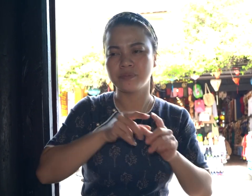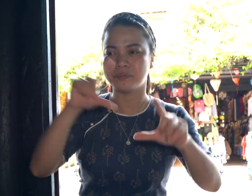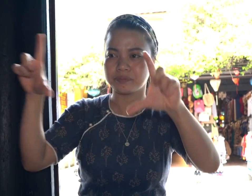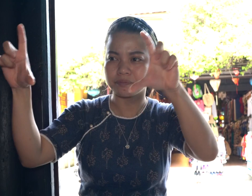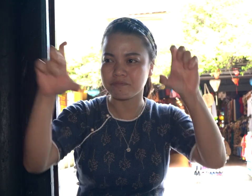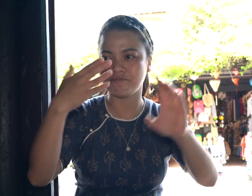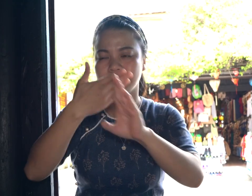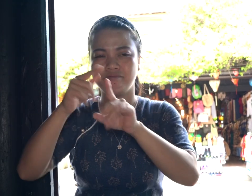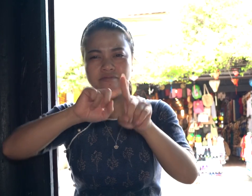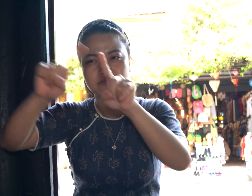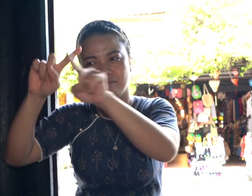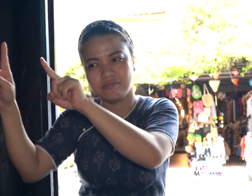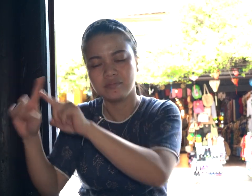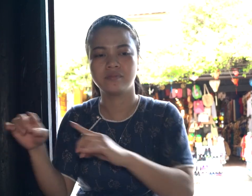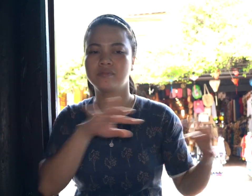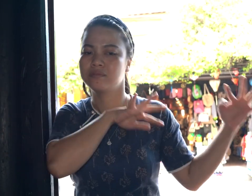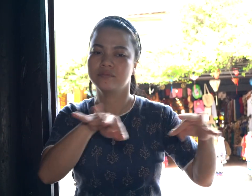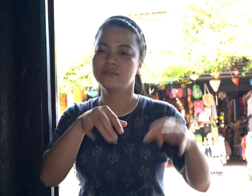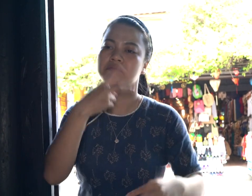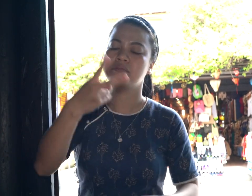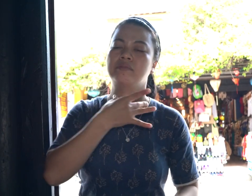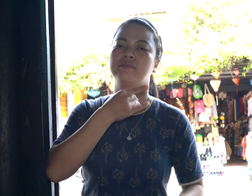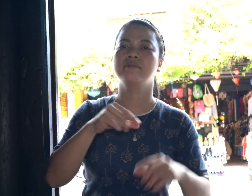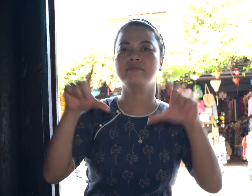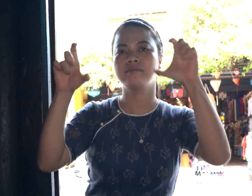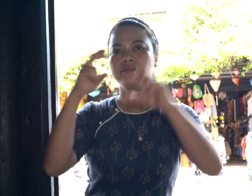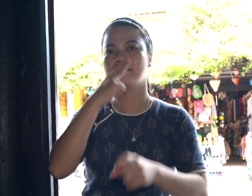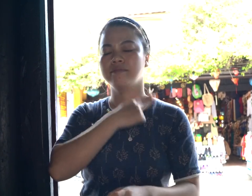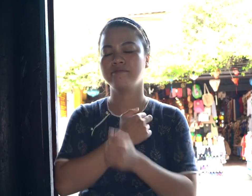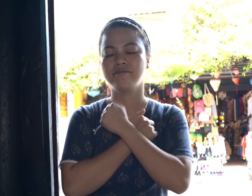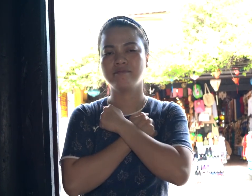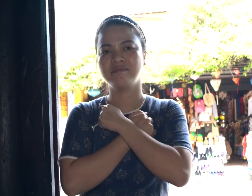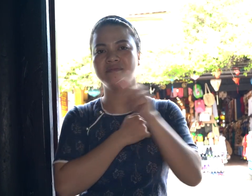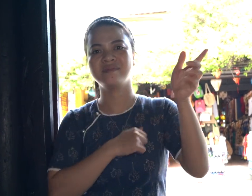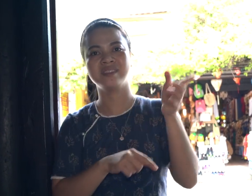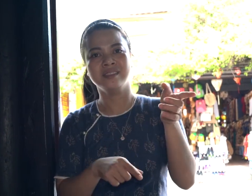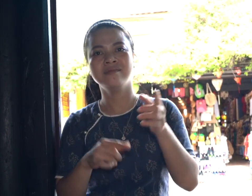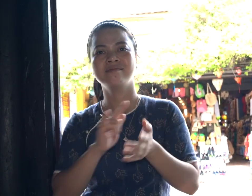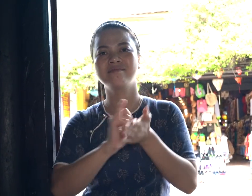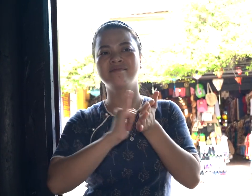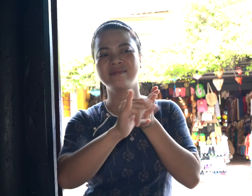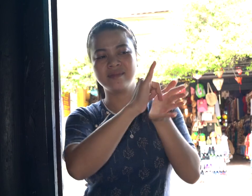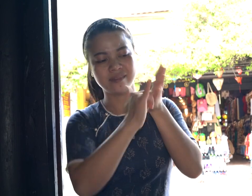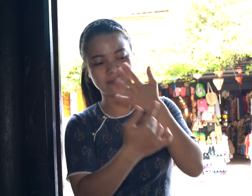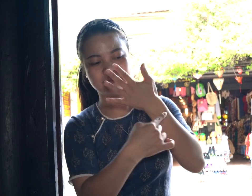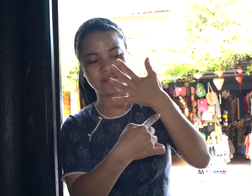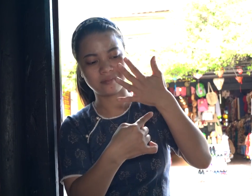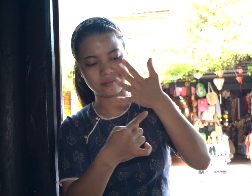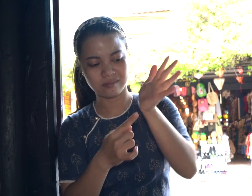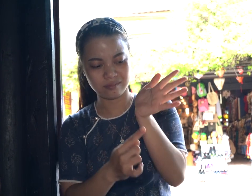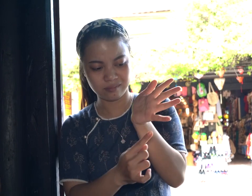He shares his photography stories with his friends. He has brought many customers here. He loves Vietnamese culture. He is from New York.